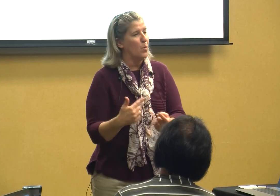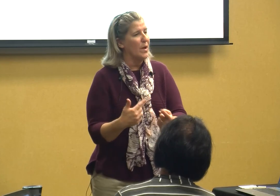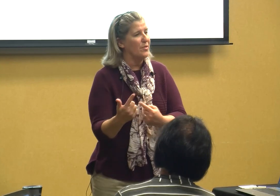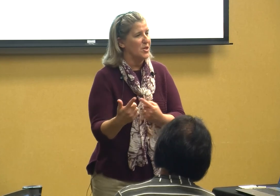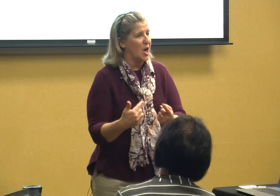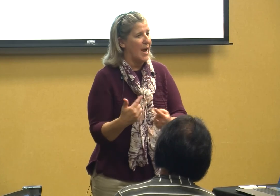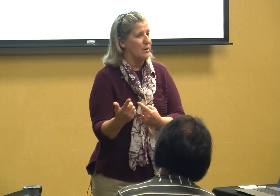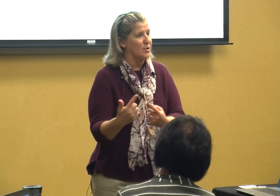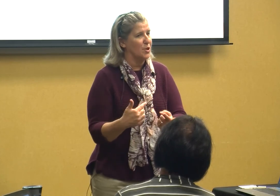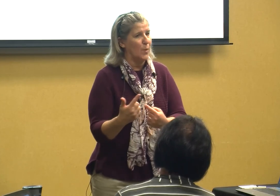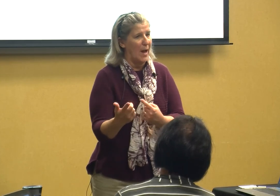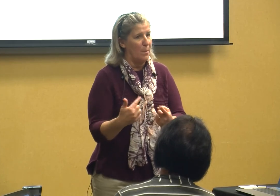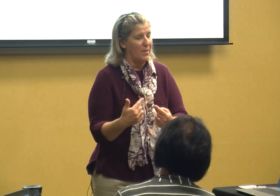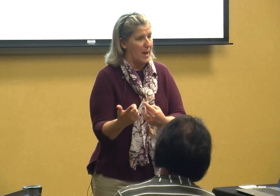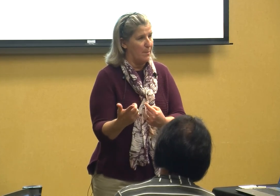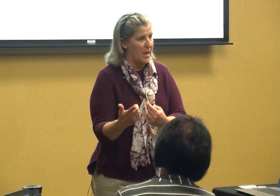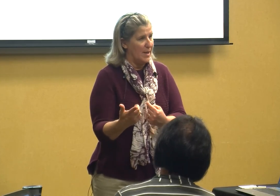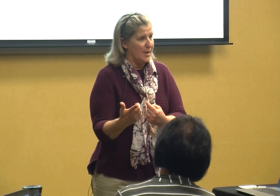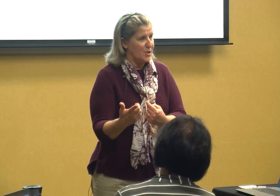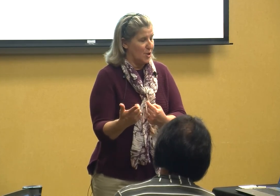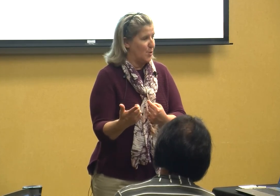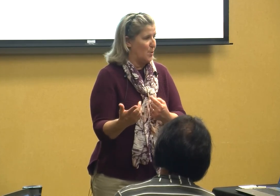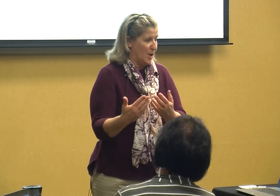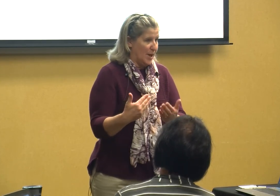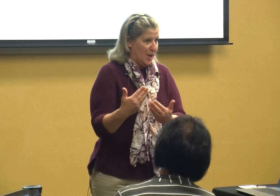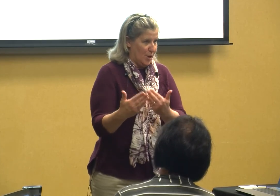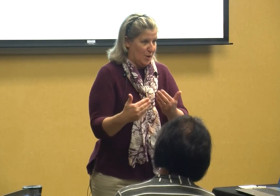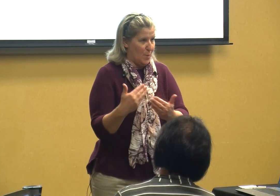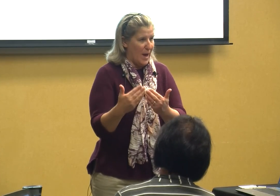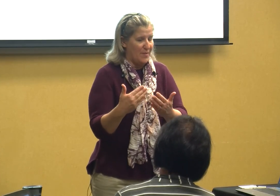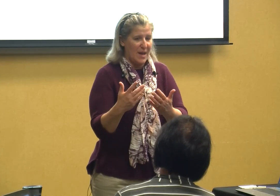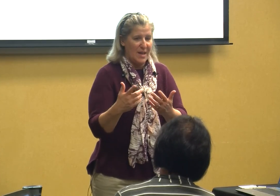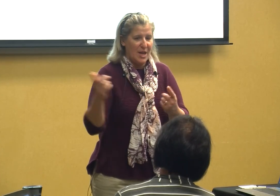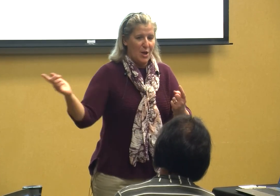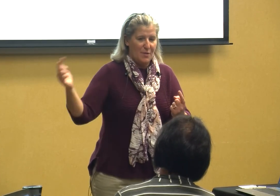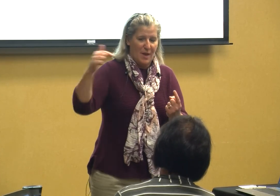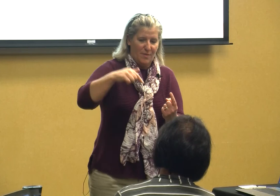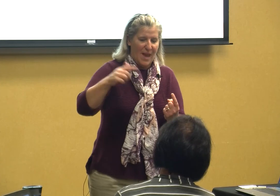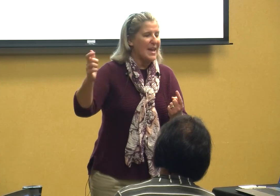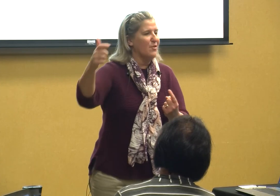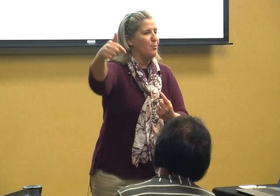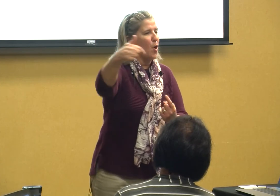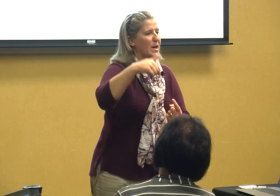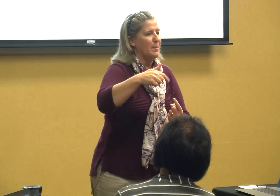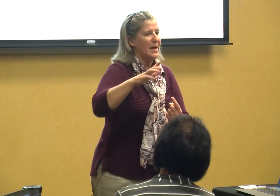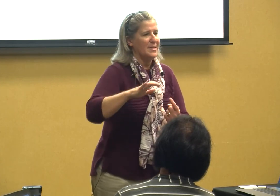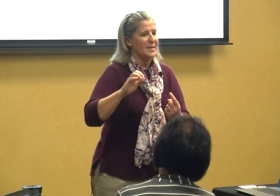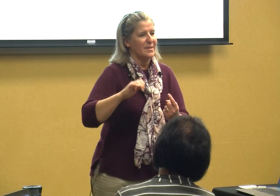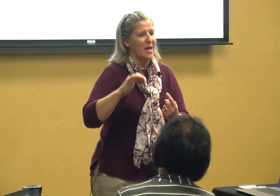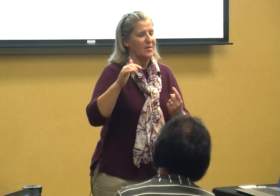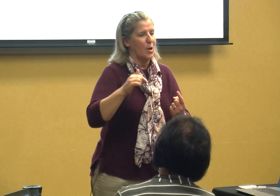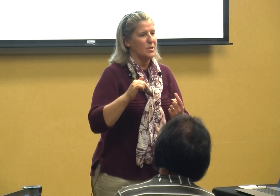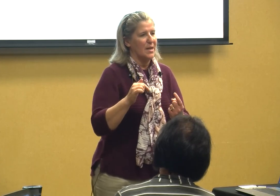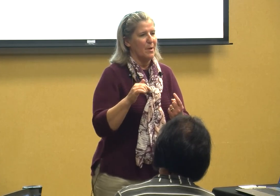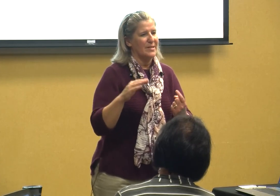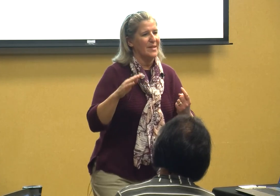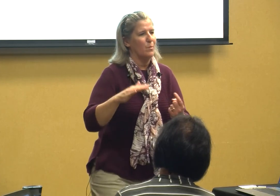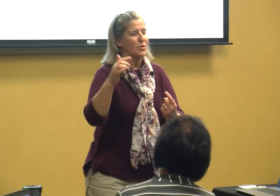with the child to help them - you know and then they give party pieces like the OT might say well